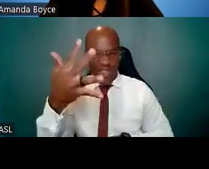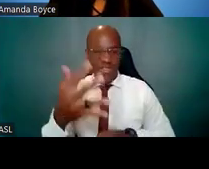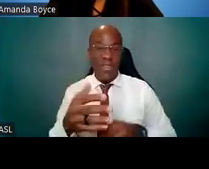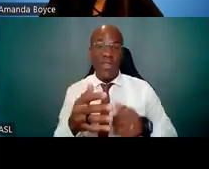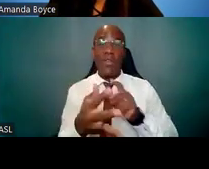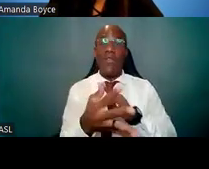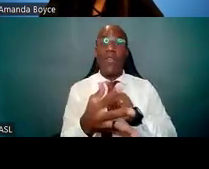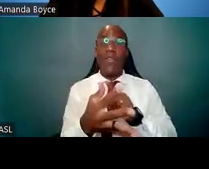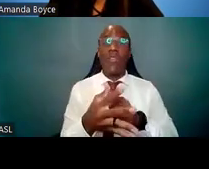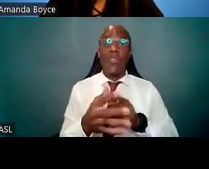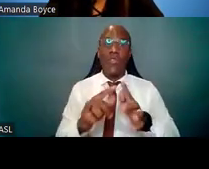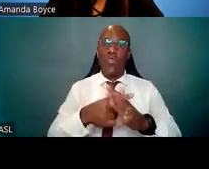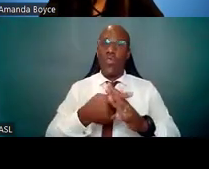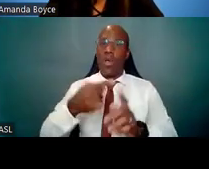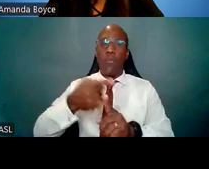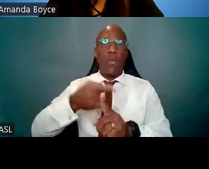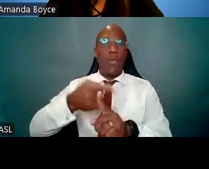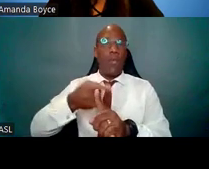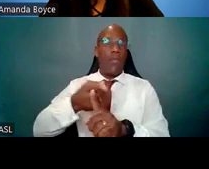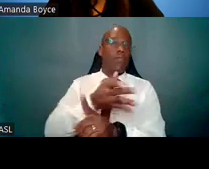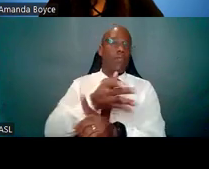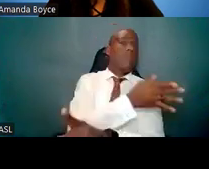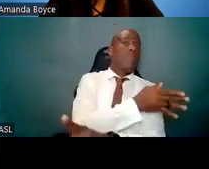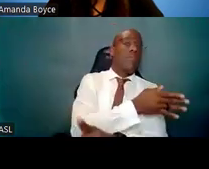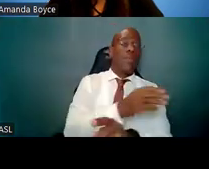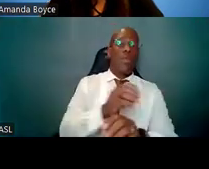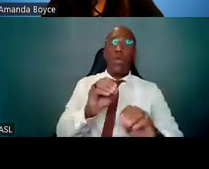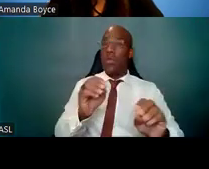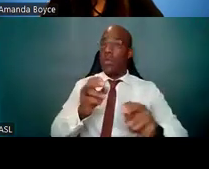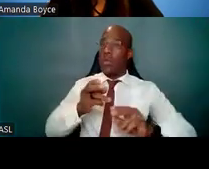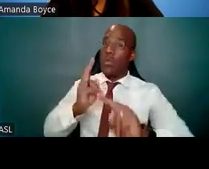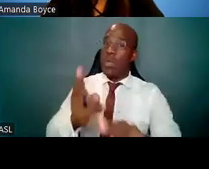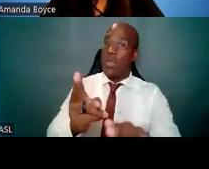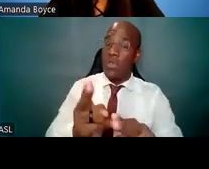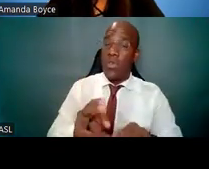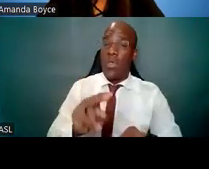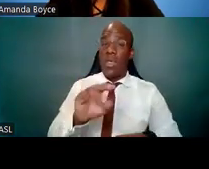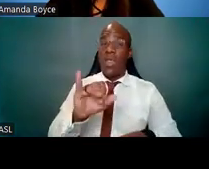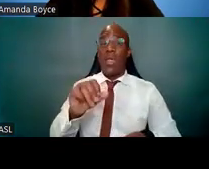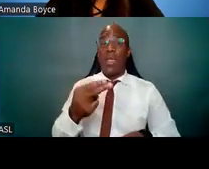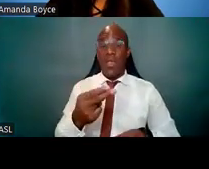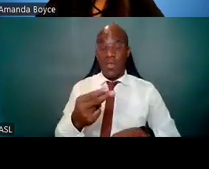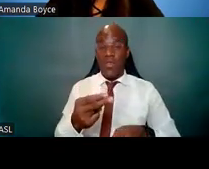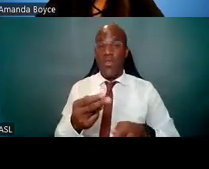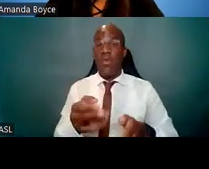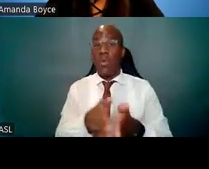Don't rush this. The NIH review process, once you submit your application, is going to take six months.